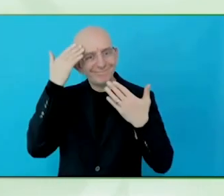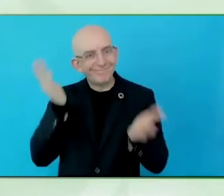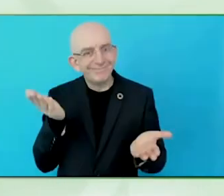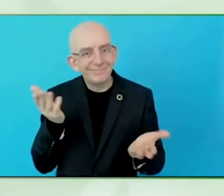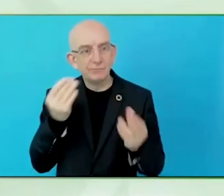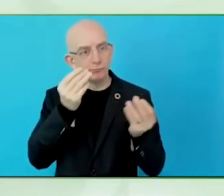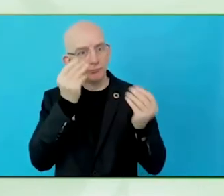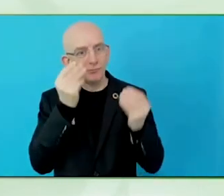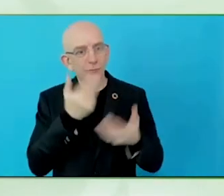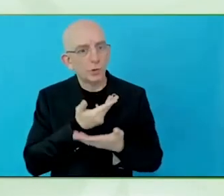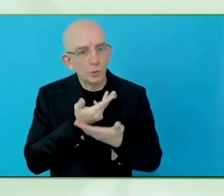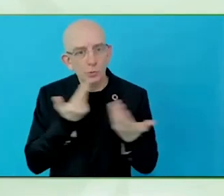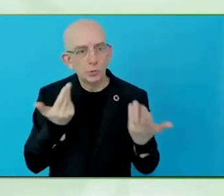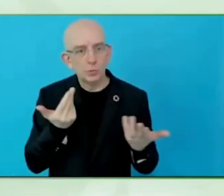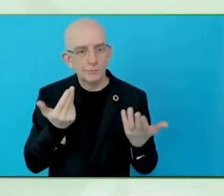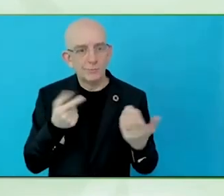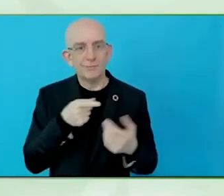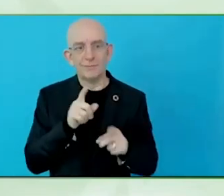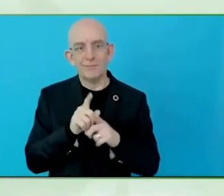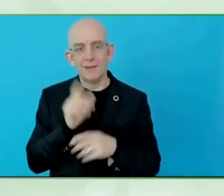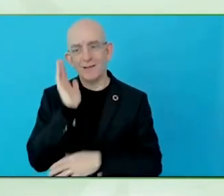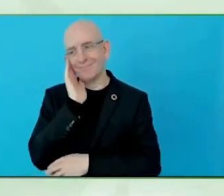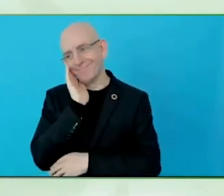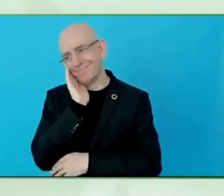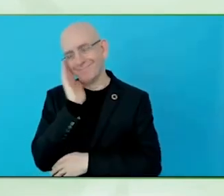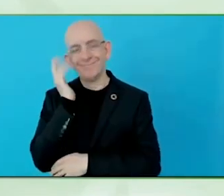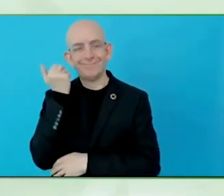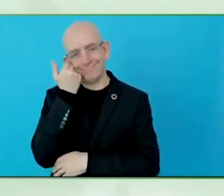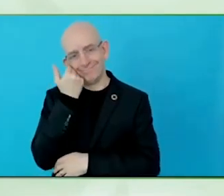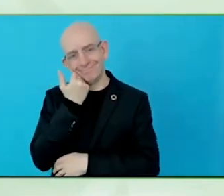These businesses have no idea how big that opportunity is.